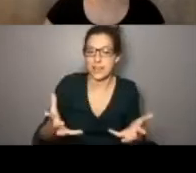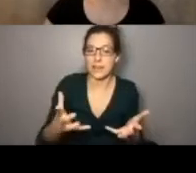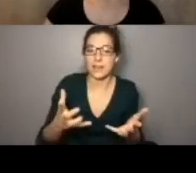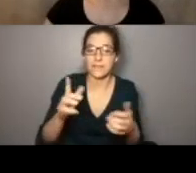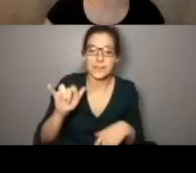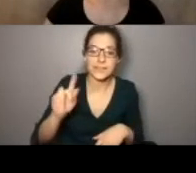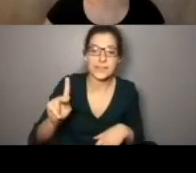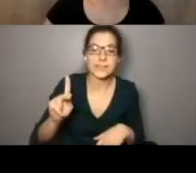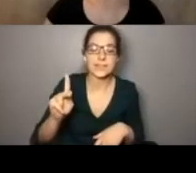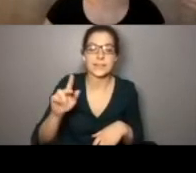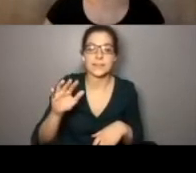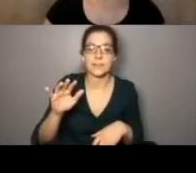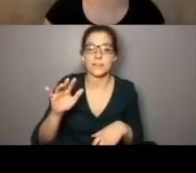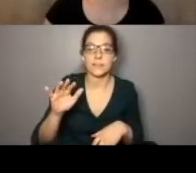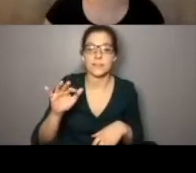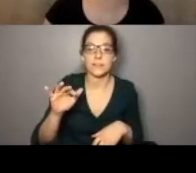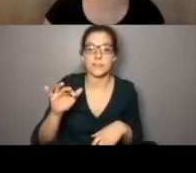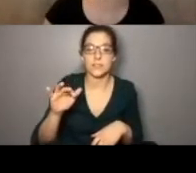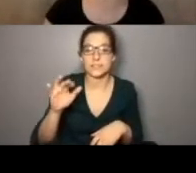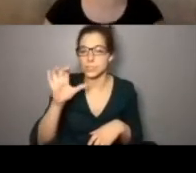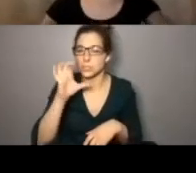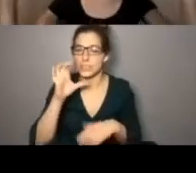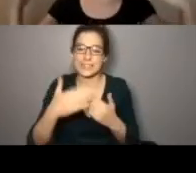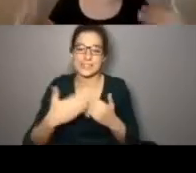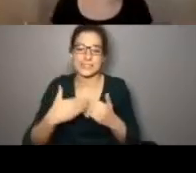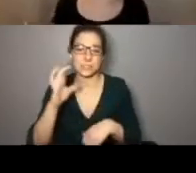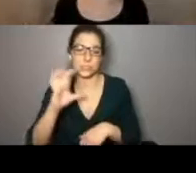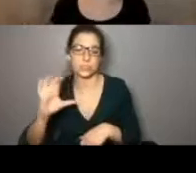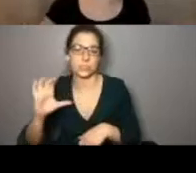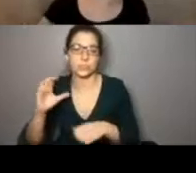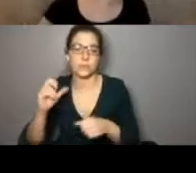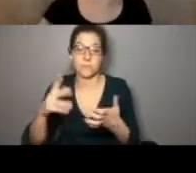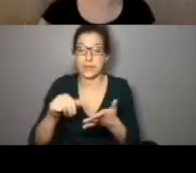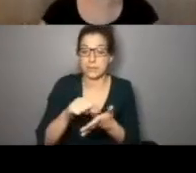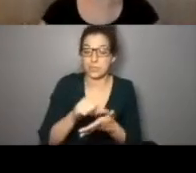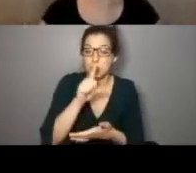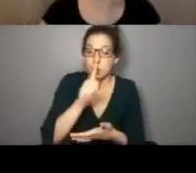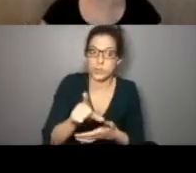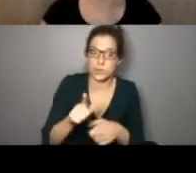and lots of links. And it's all searchable , right? So a lot of these pages are really super